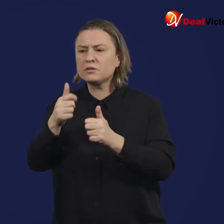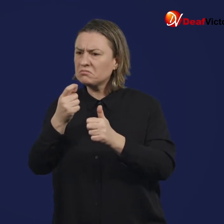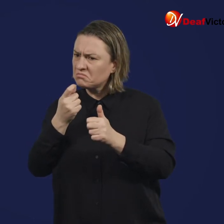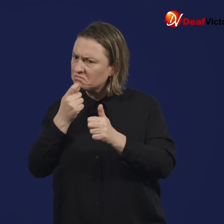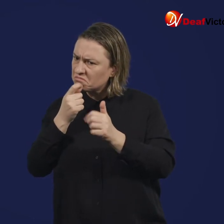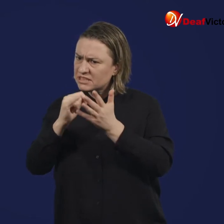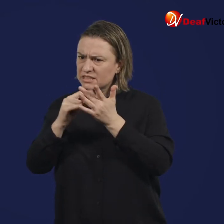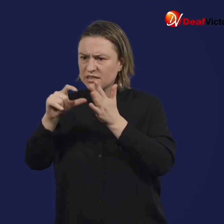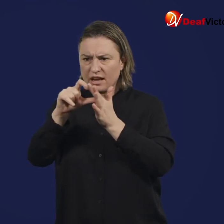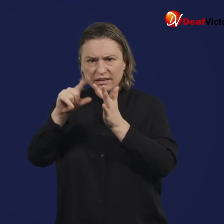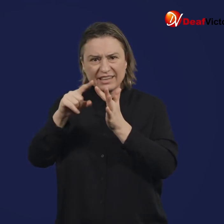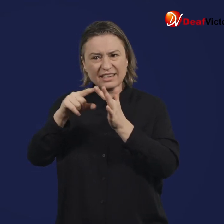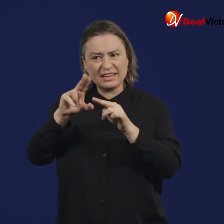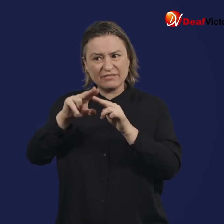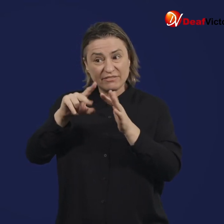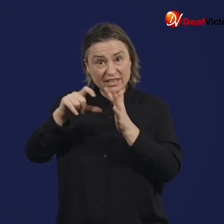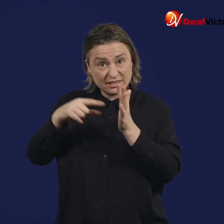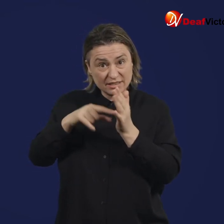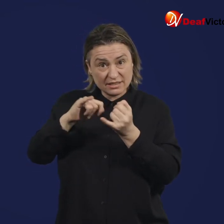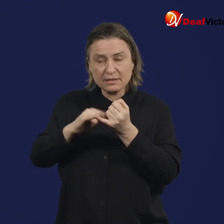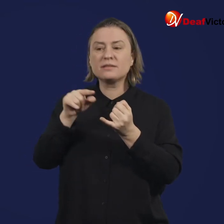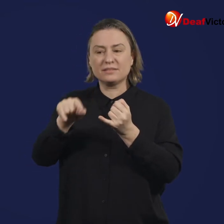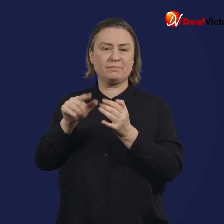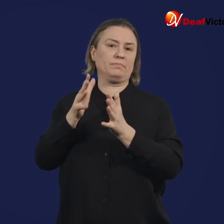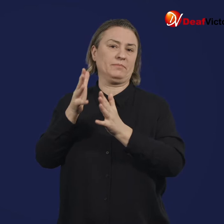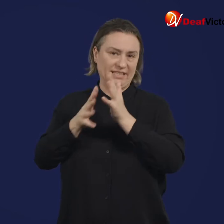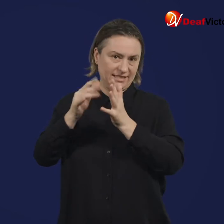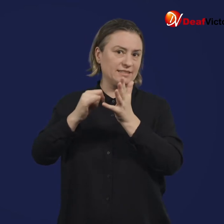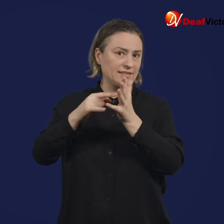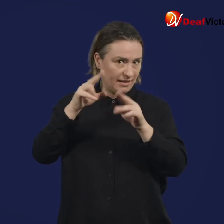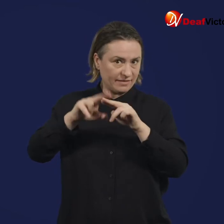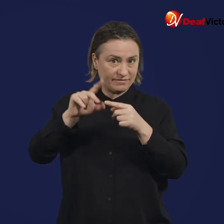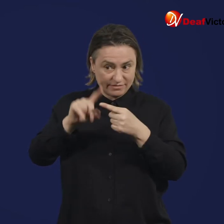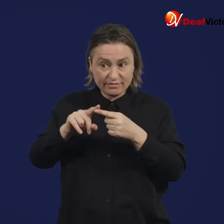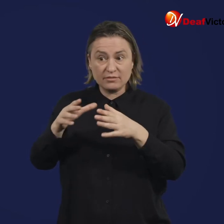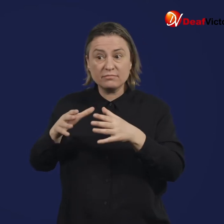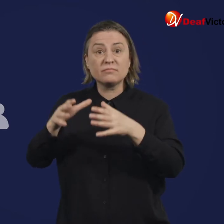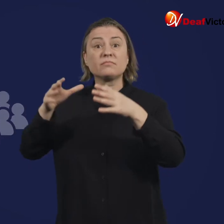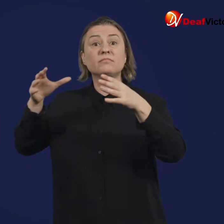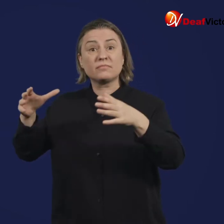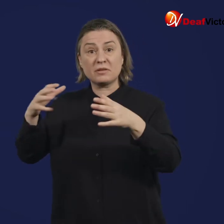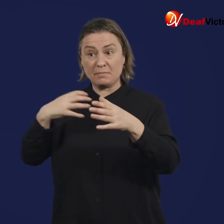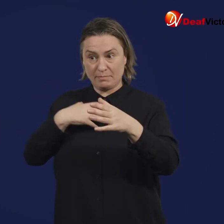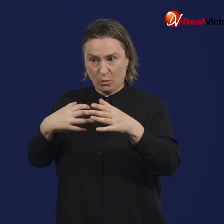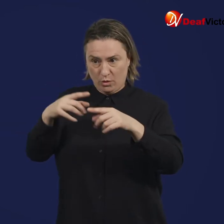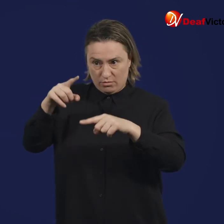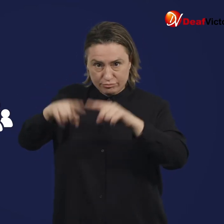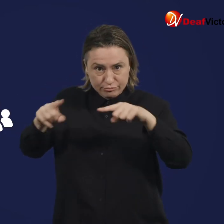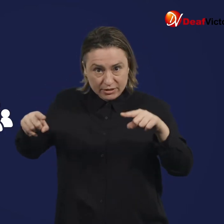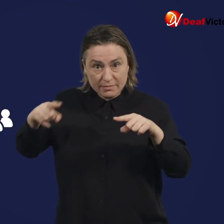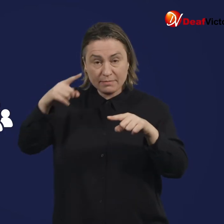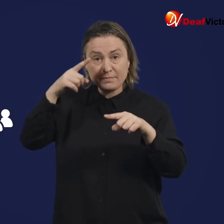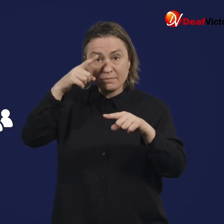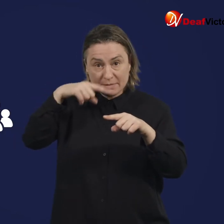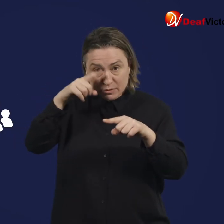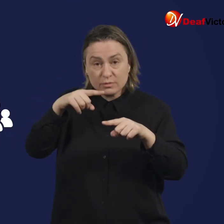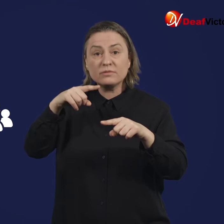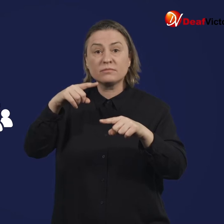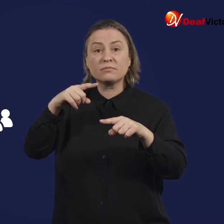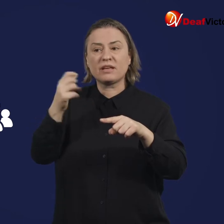If safety and immunogenicity checks are passed, phase three of the clinical trials commence with thousands of participants.